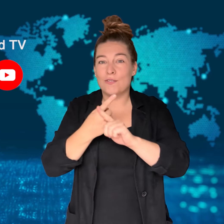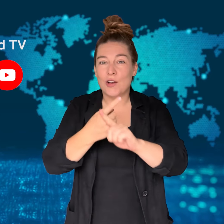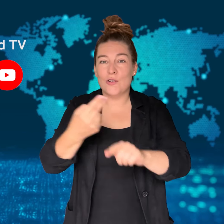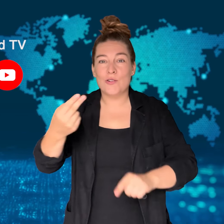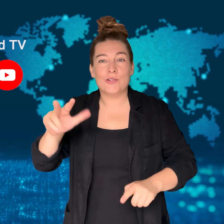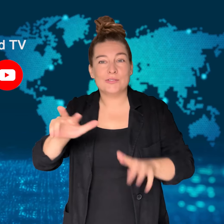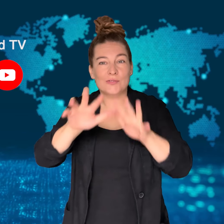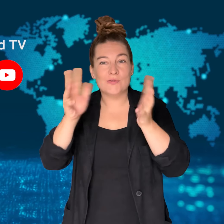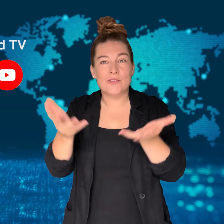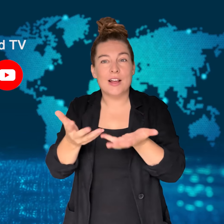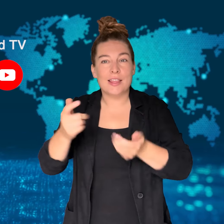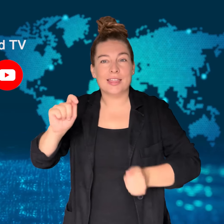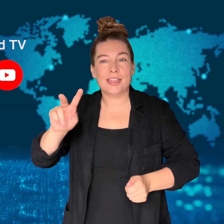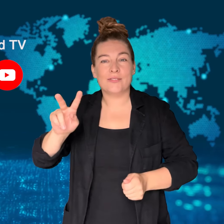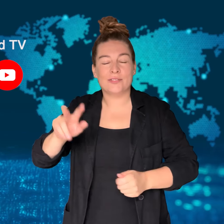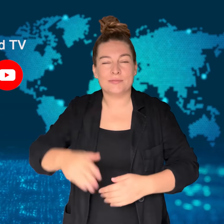get new video updates!